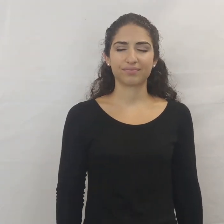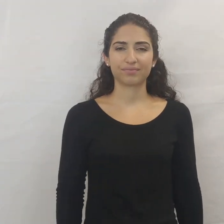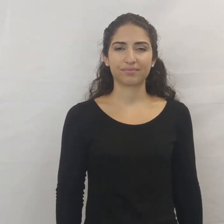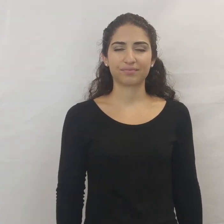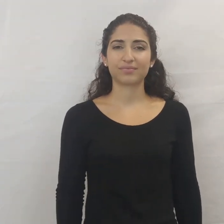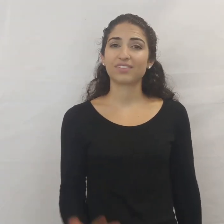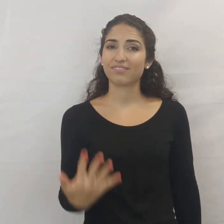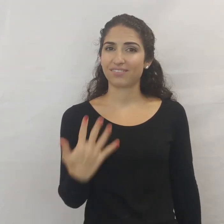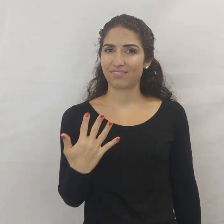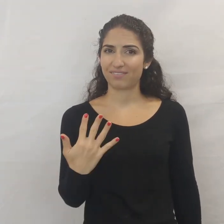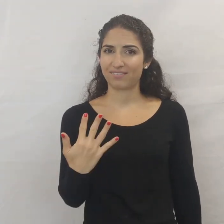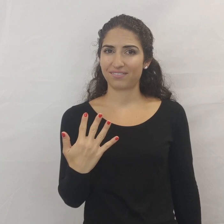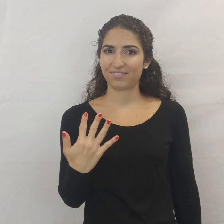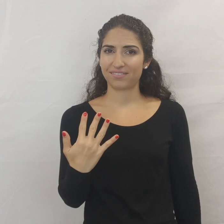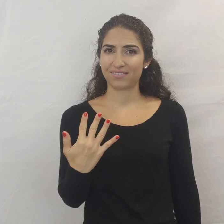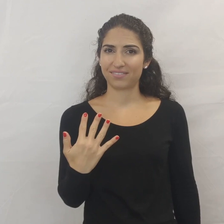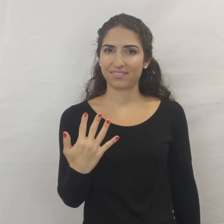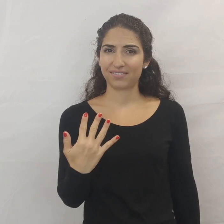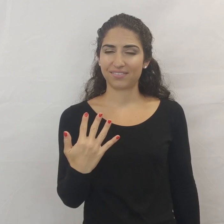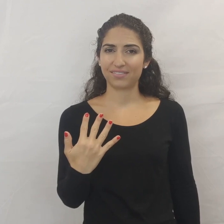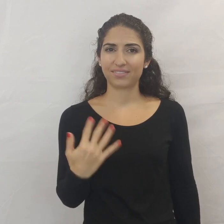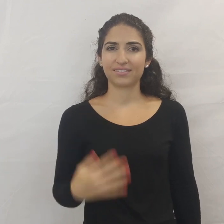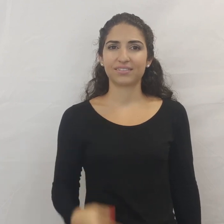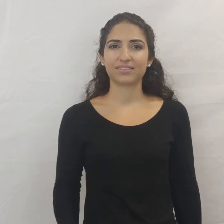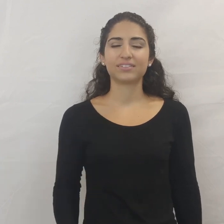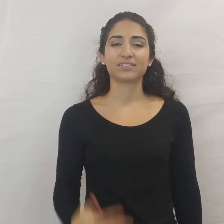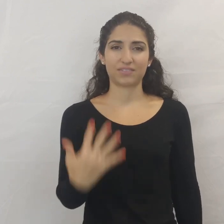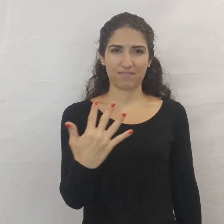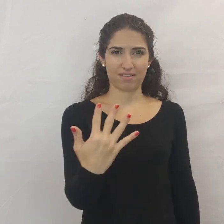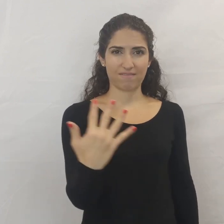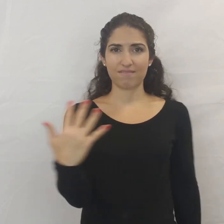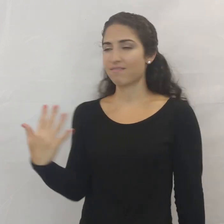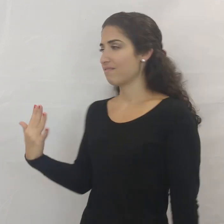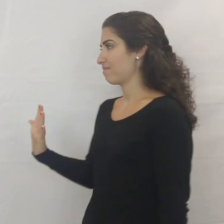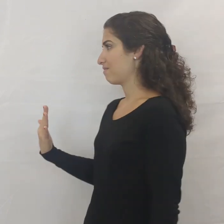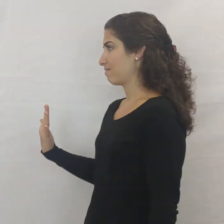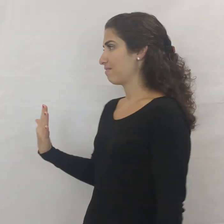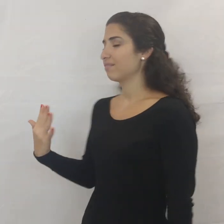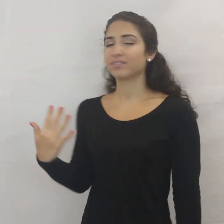FIVE (5) FIVE